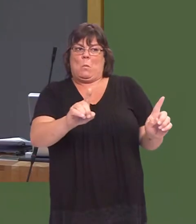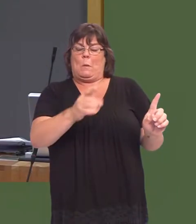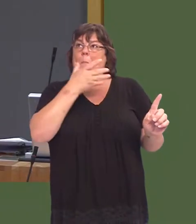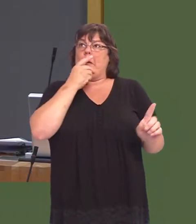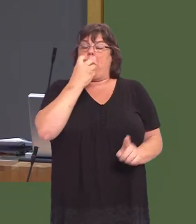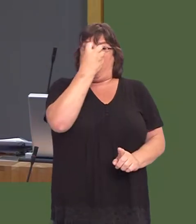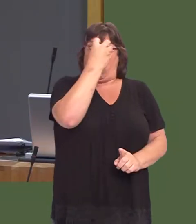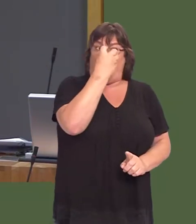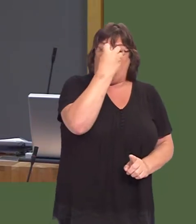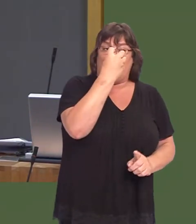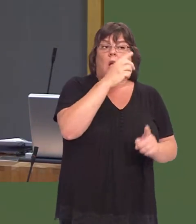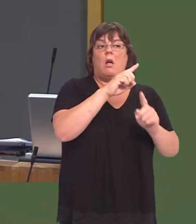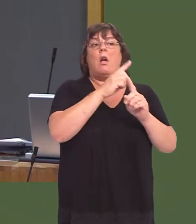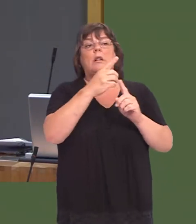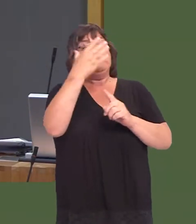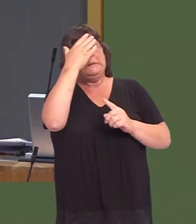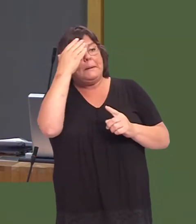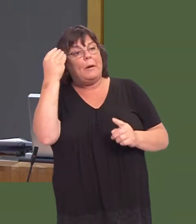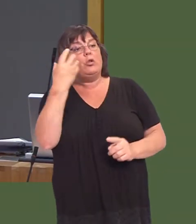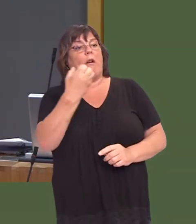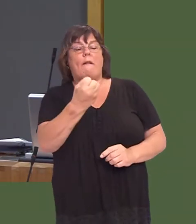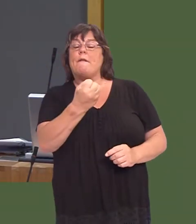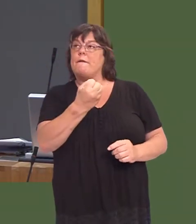and older people with dementiaówell, not just older people, but others who have dementia.